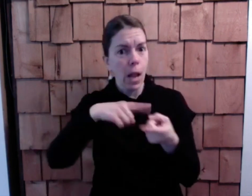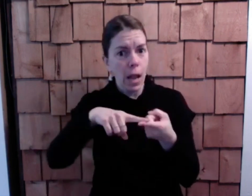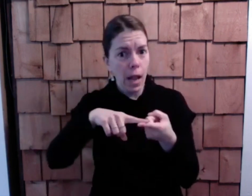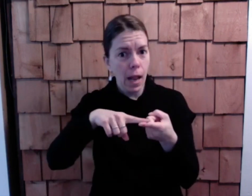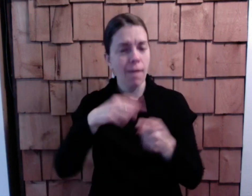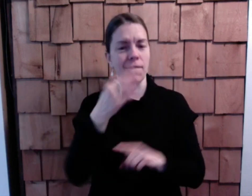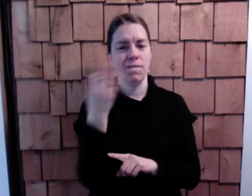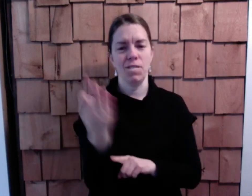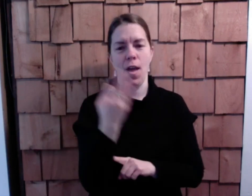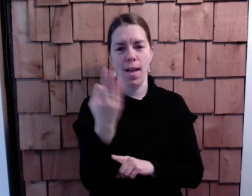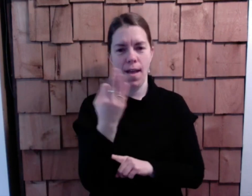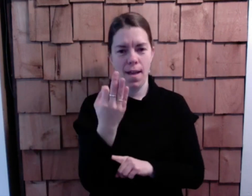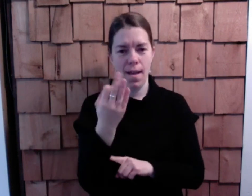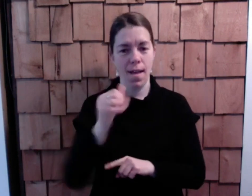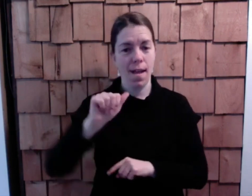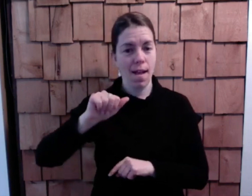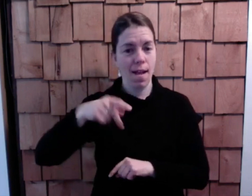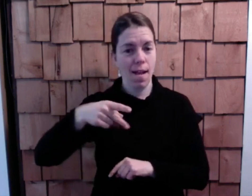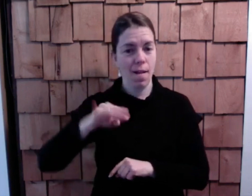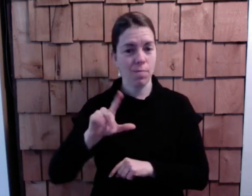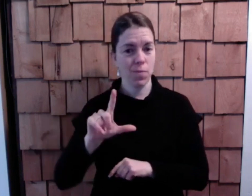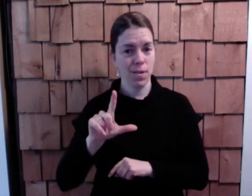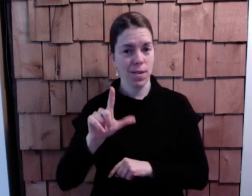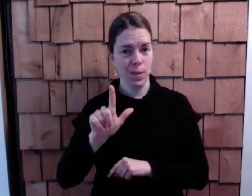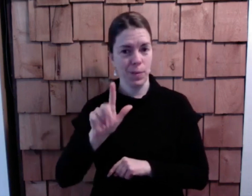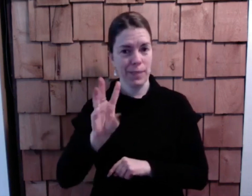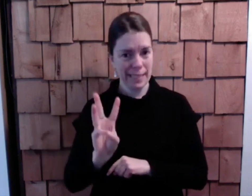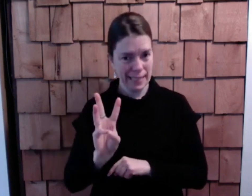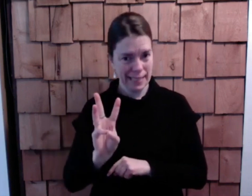The workshop will take place on Friday, April 26